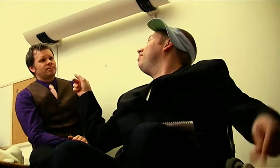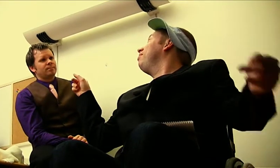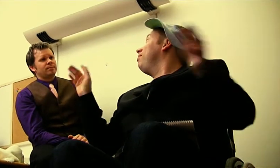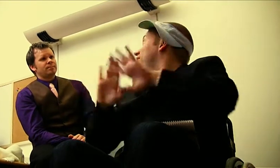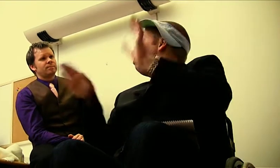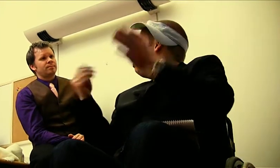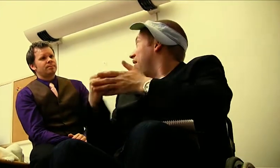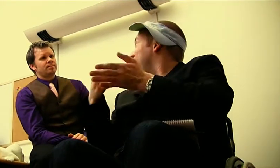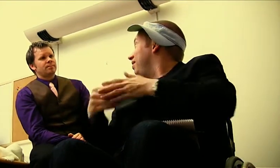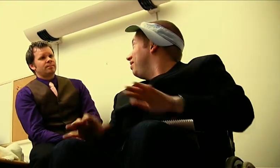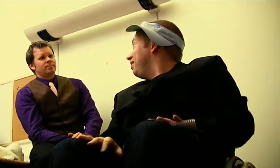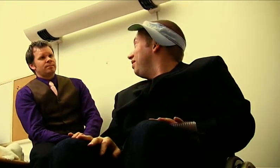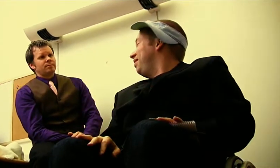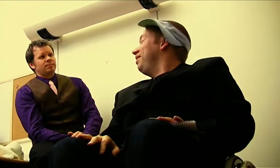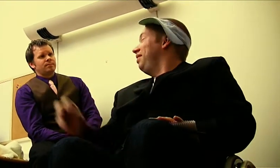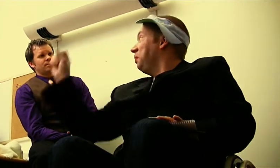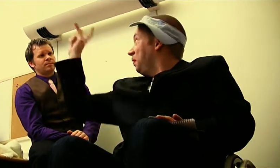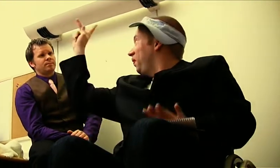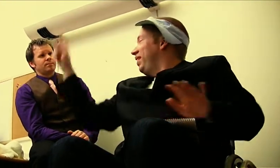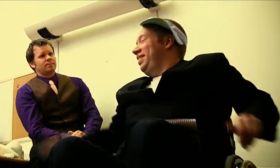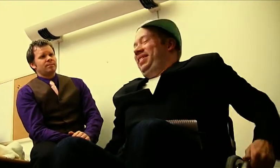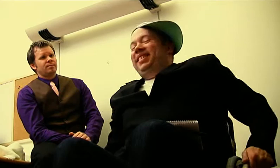No money... okay!